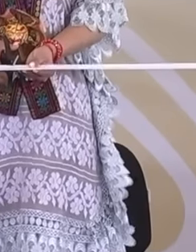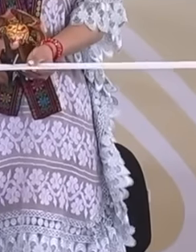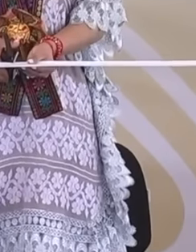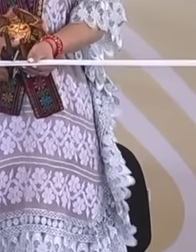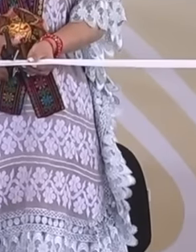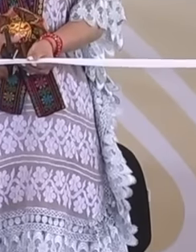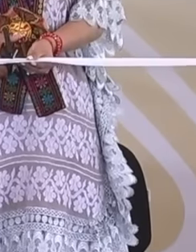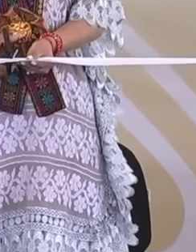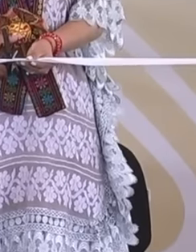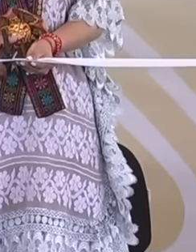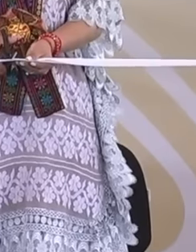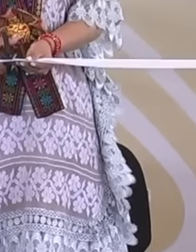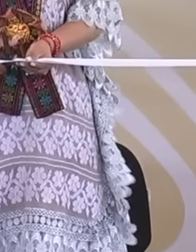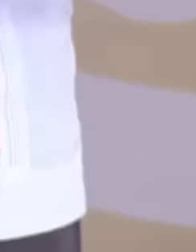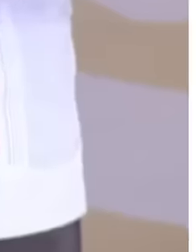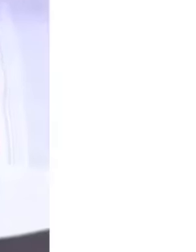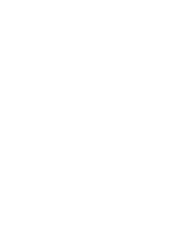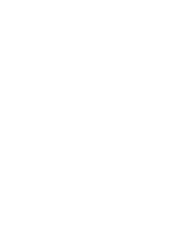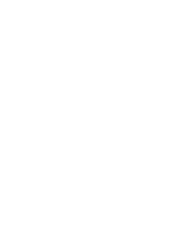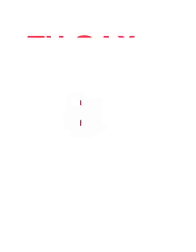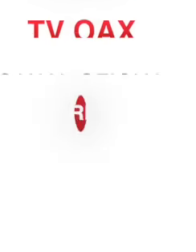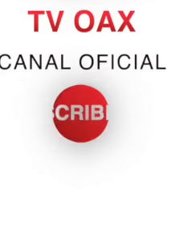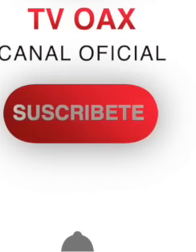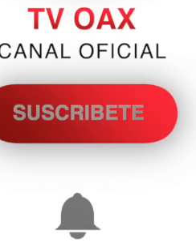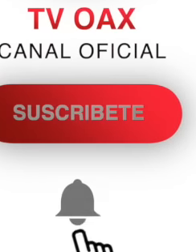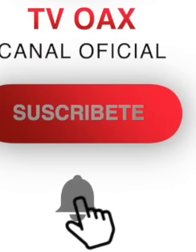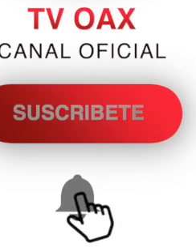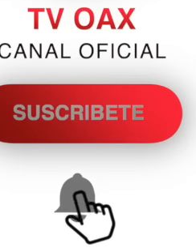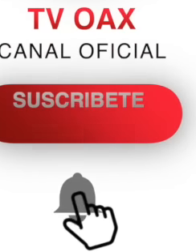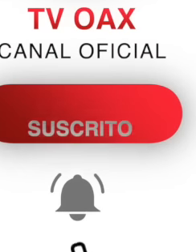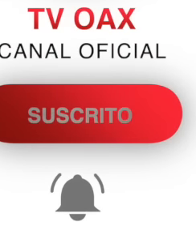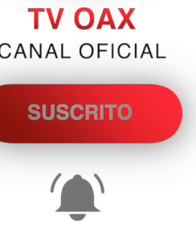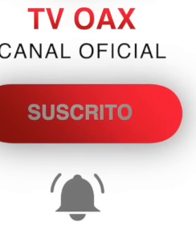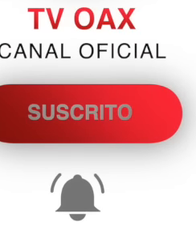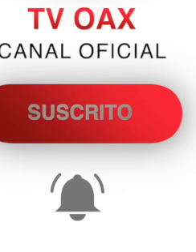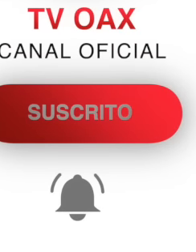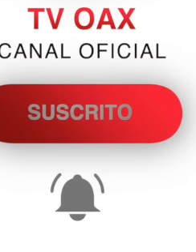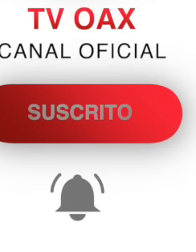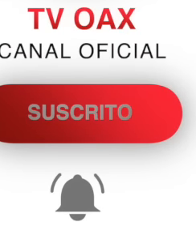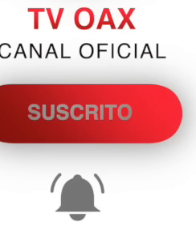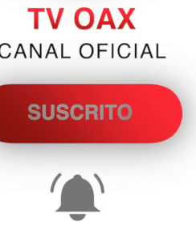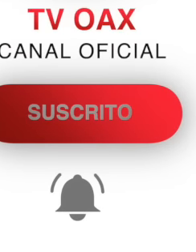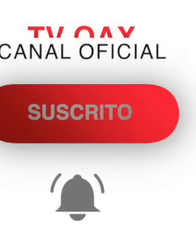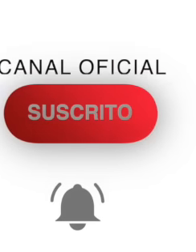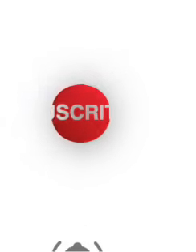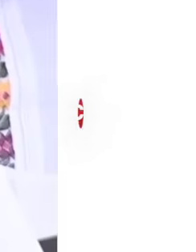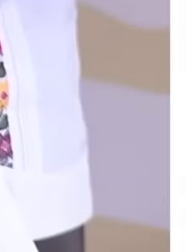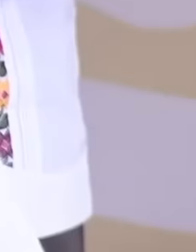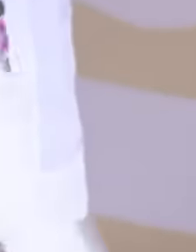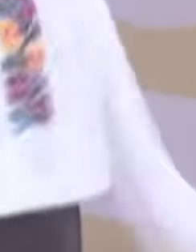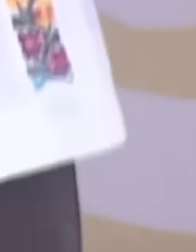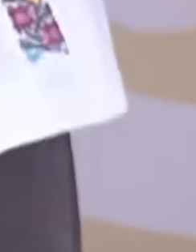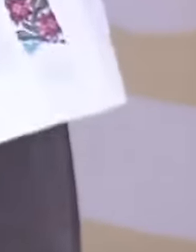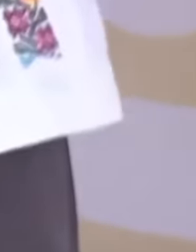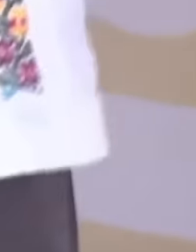the people have been asking for for many years and today it becomes a reality for the inhabitants of the state